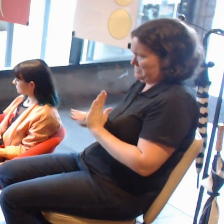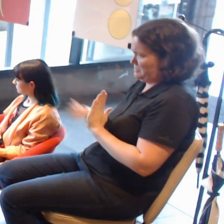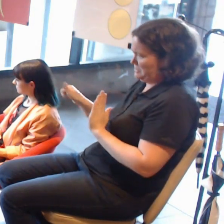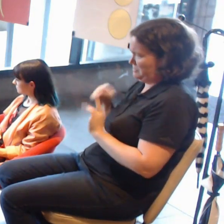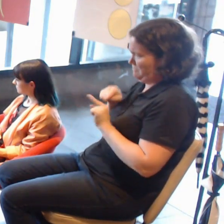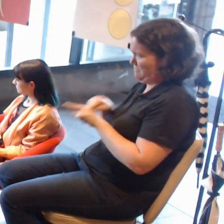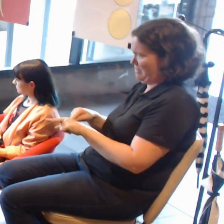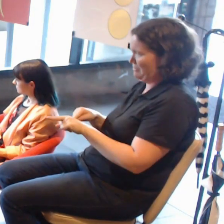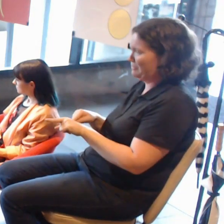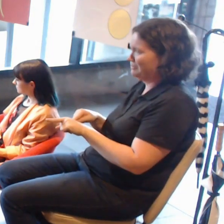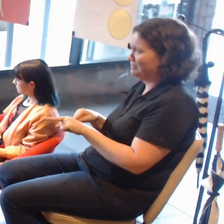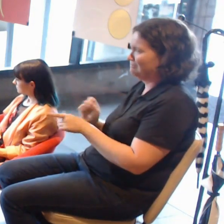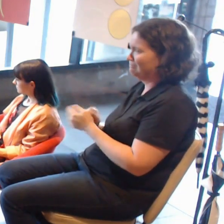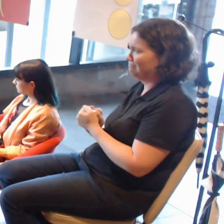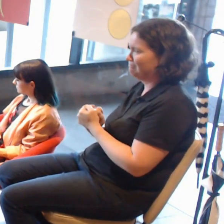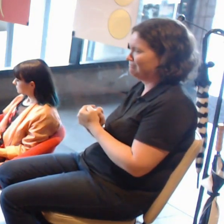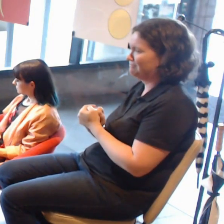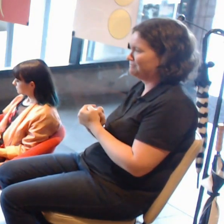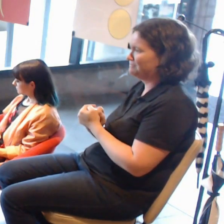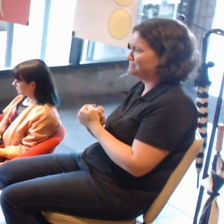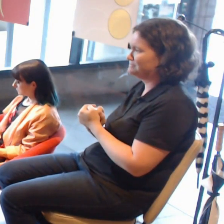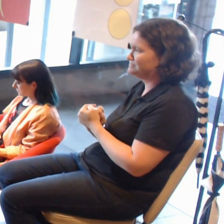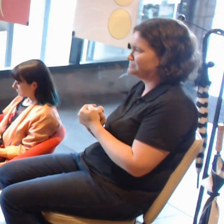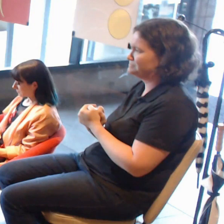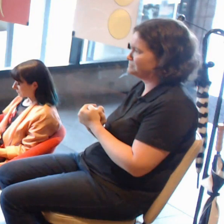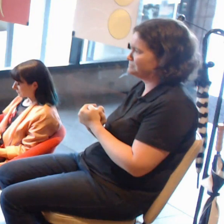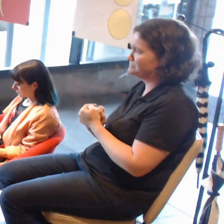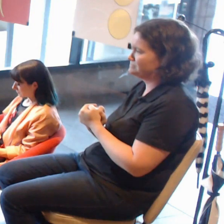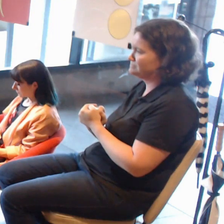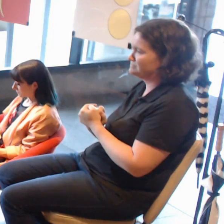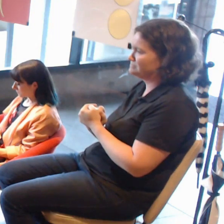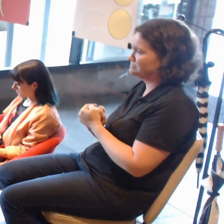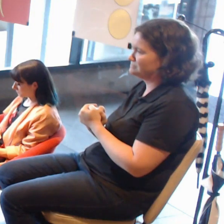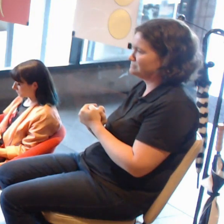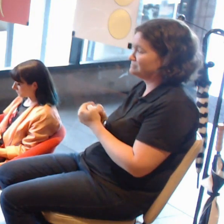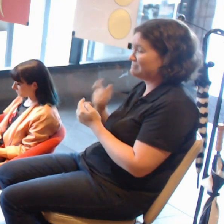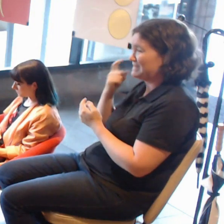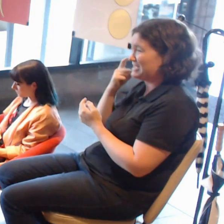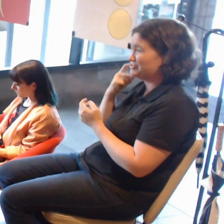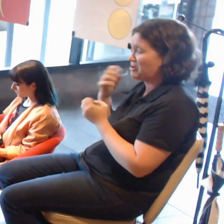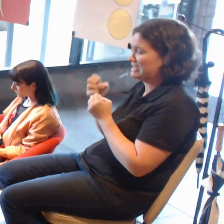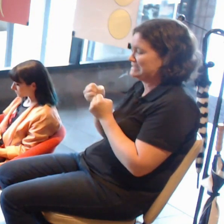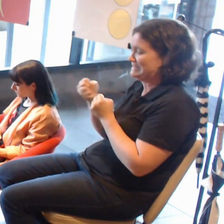But they are trying to stretch those as much as they can.